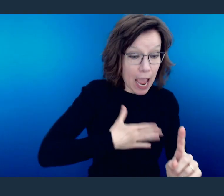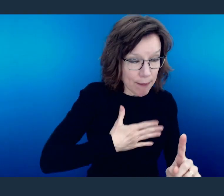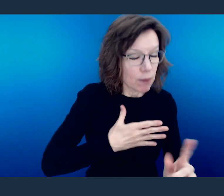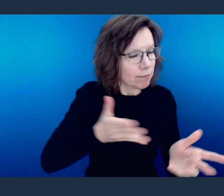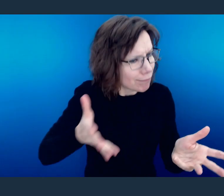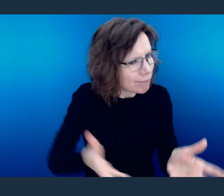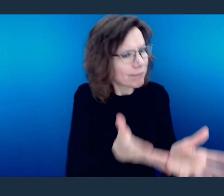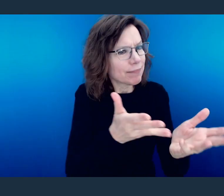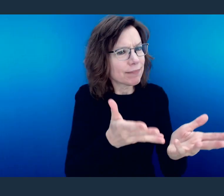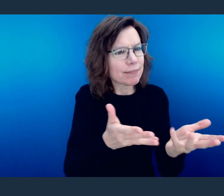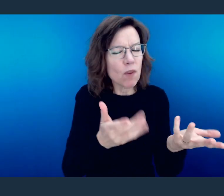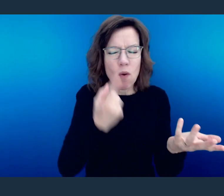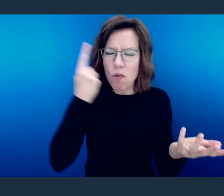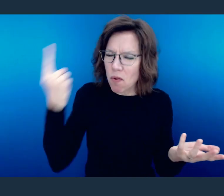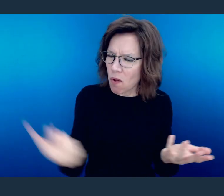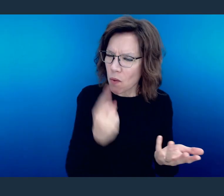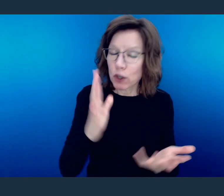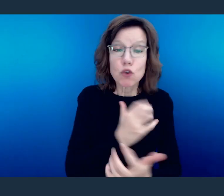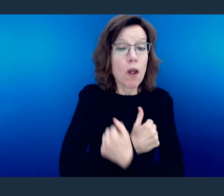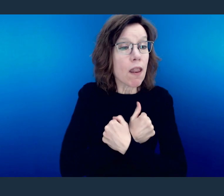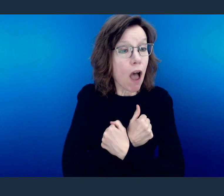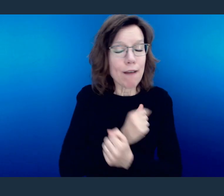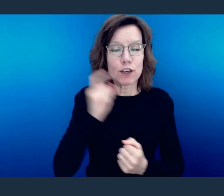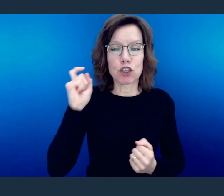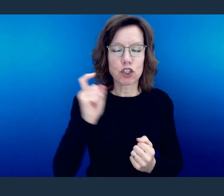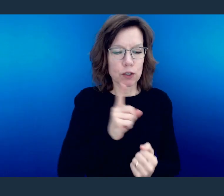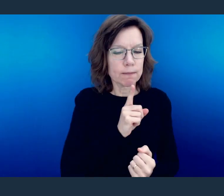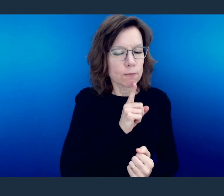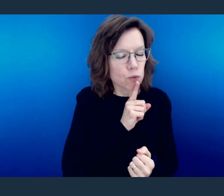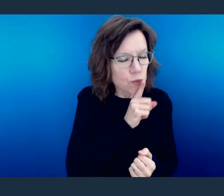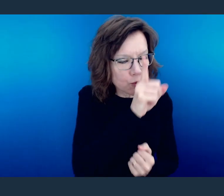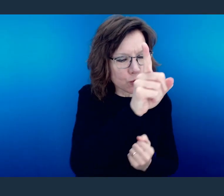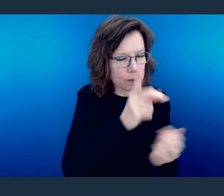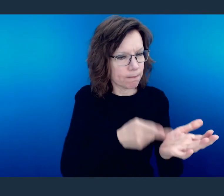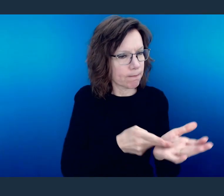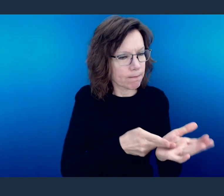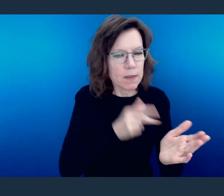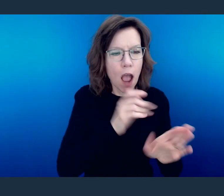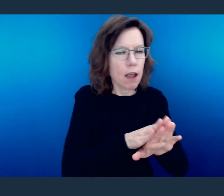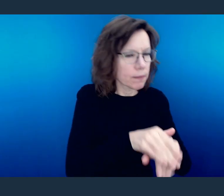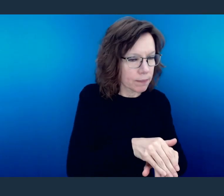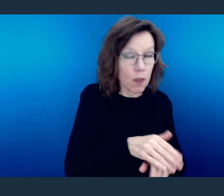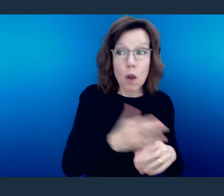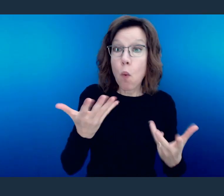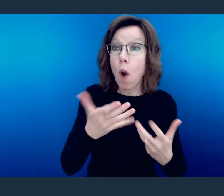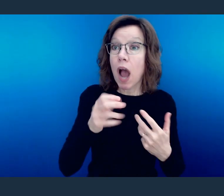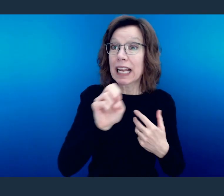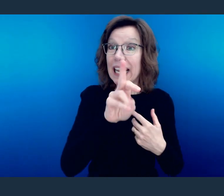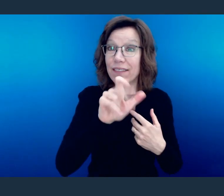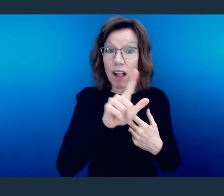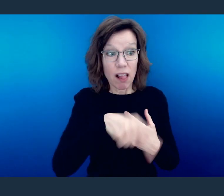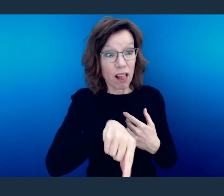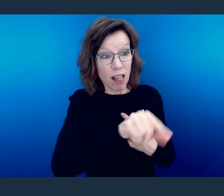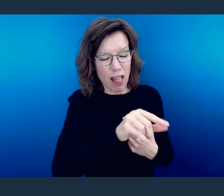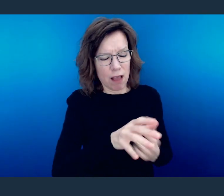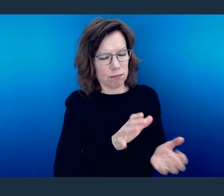Let love be genuine. Abhor what is evil; hold fast to what is good.